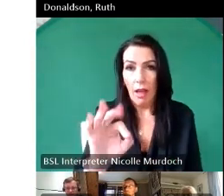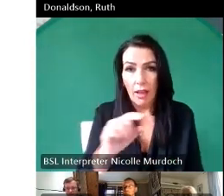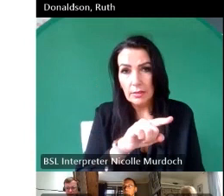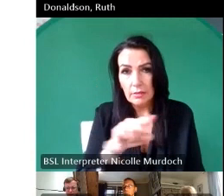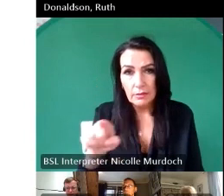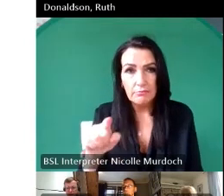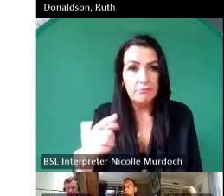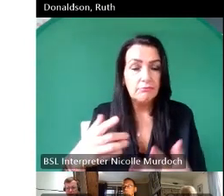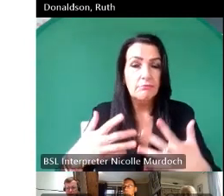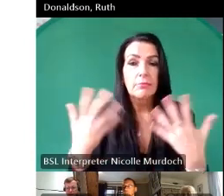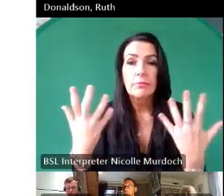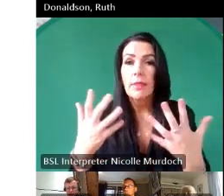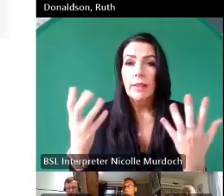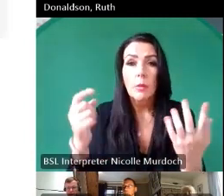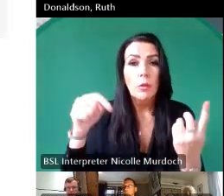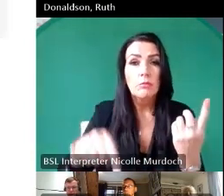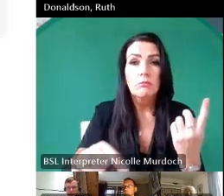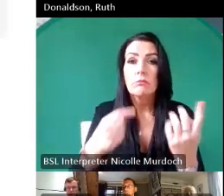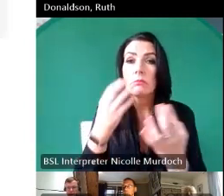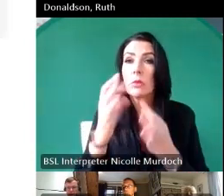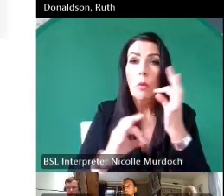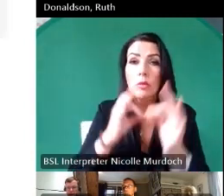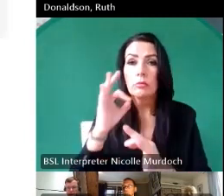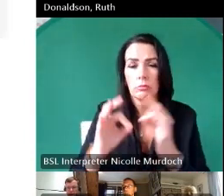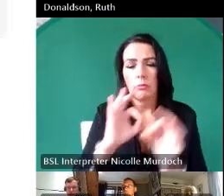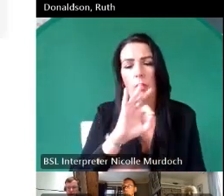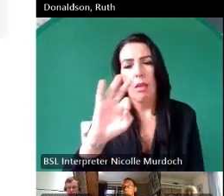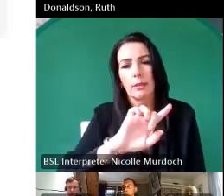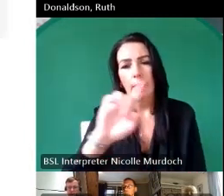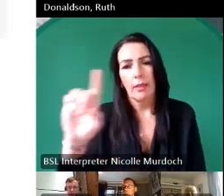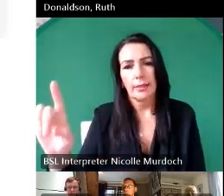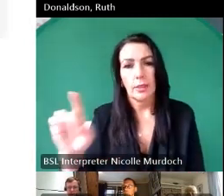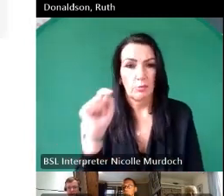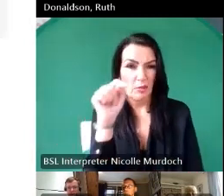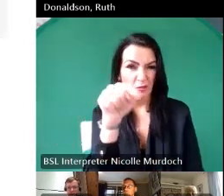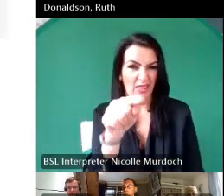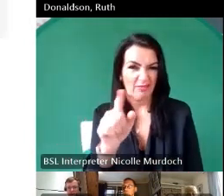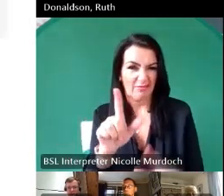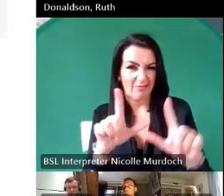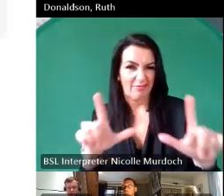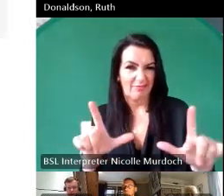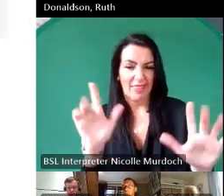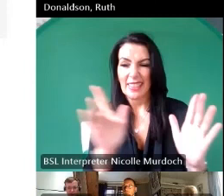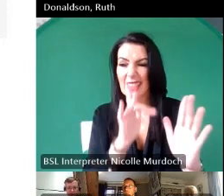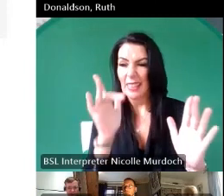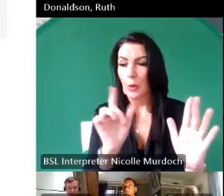anyone in the teams room have any question but Slido really is just a little bit of fun okay